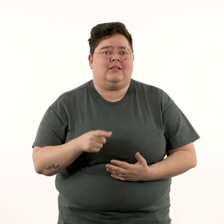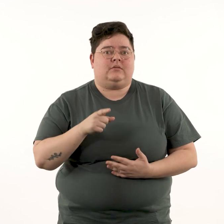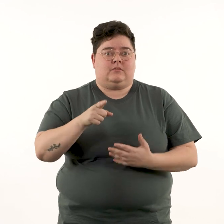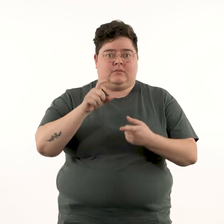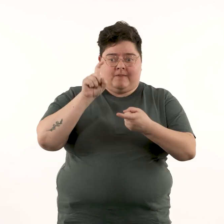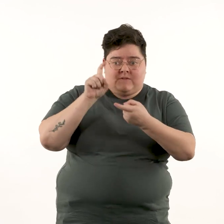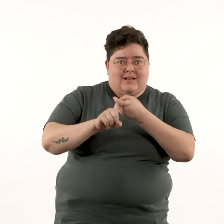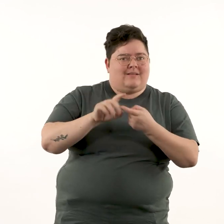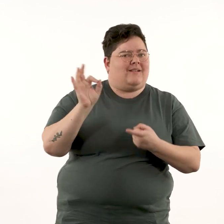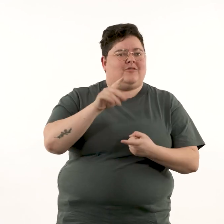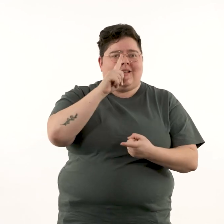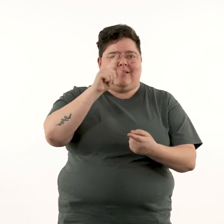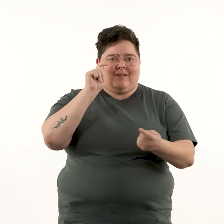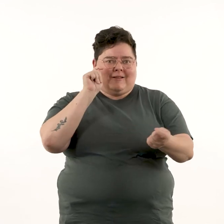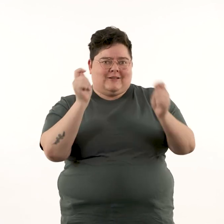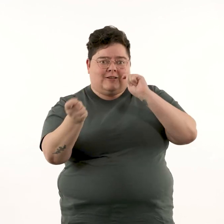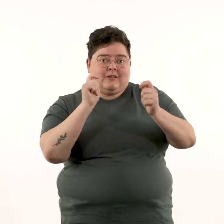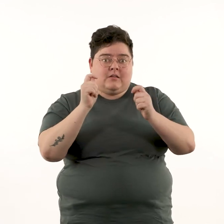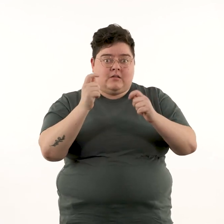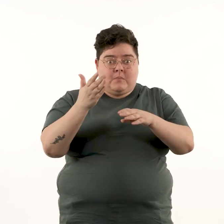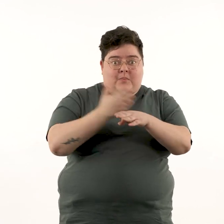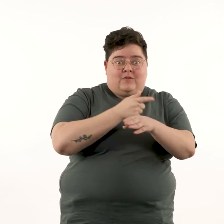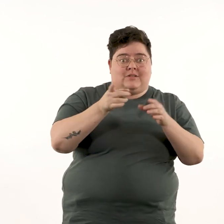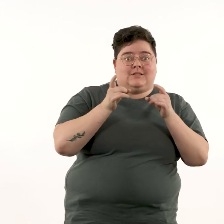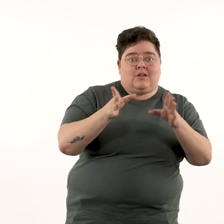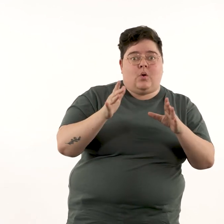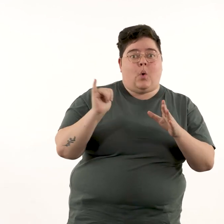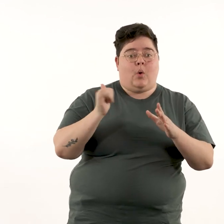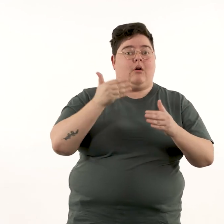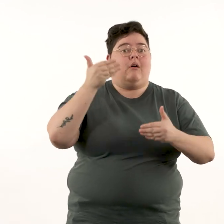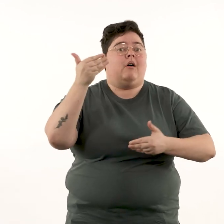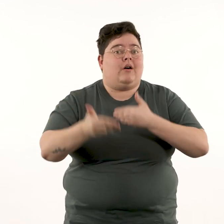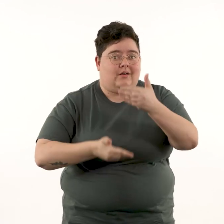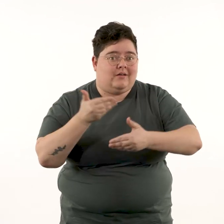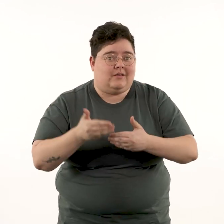It’s not fixed – you can manipulate the ‘stage’ before you start, or as you go.